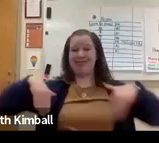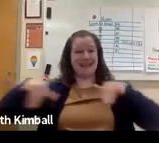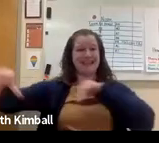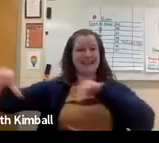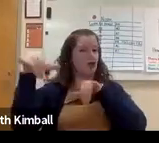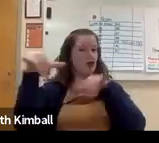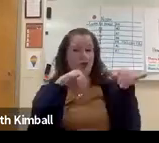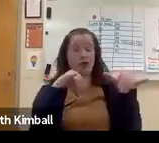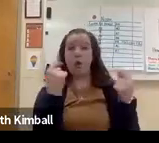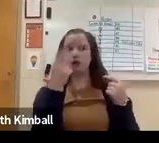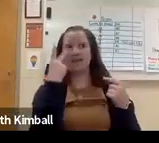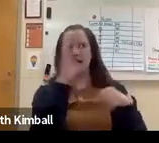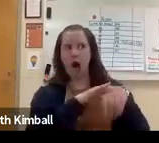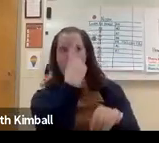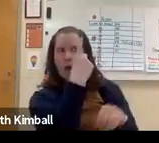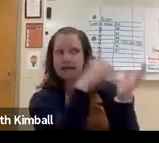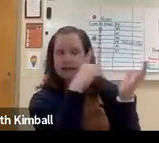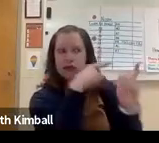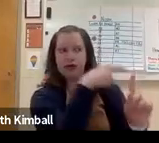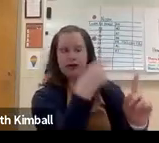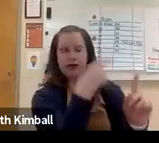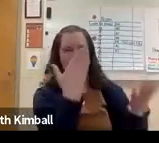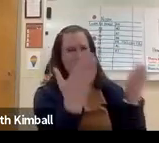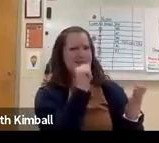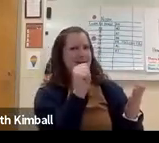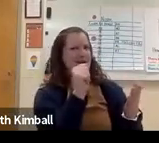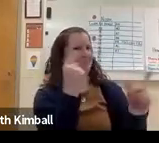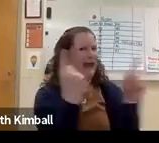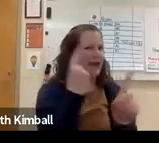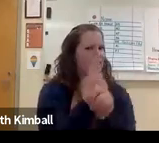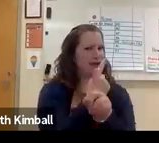Again, however, these signs are oftentimes new.